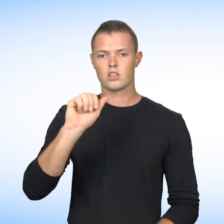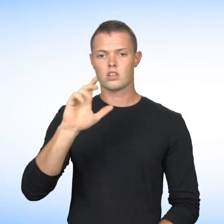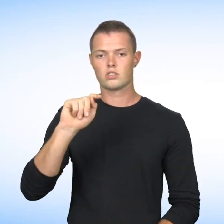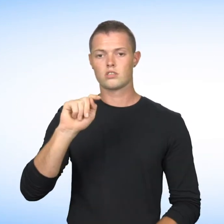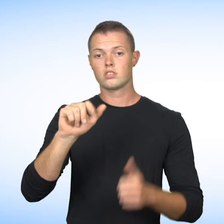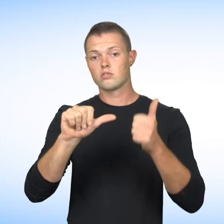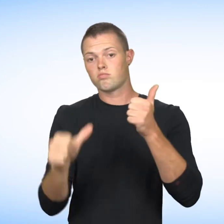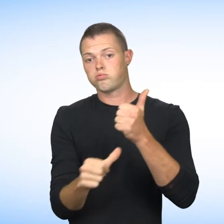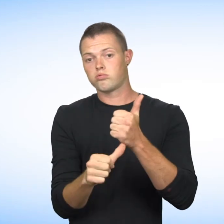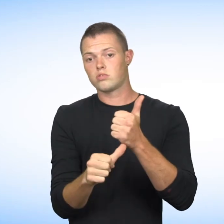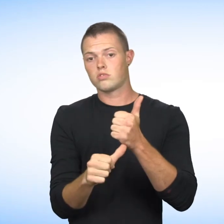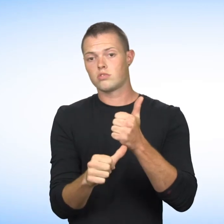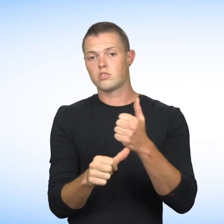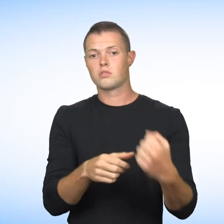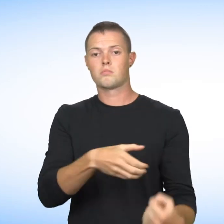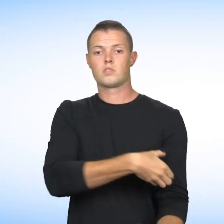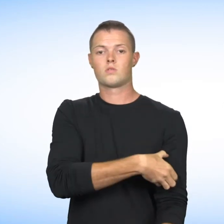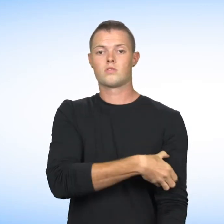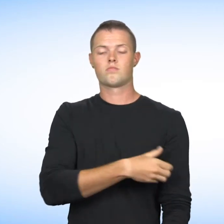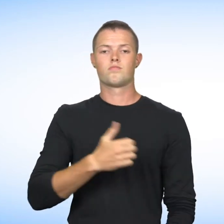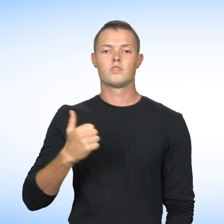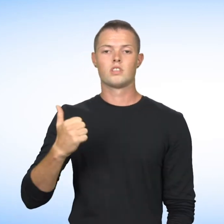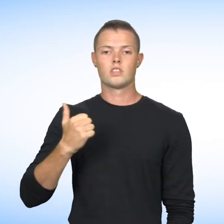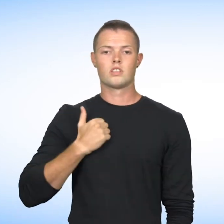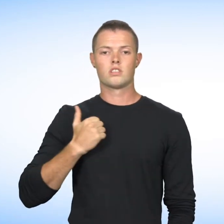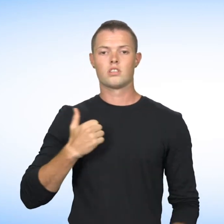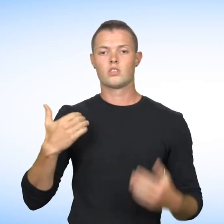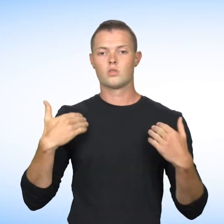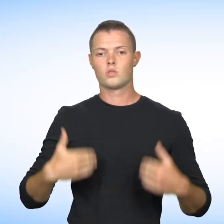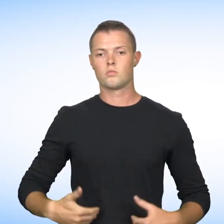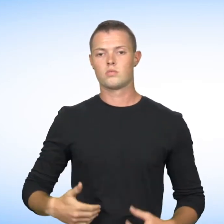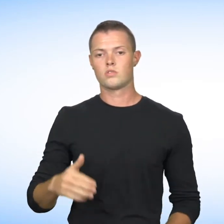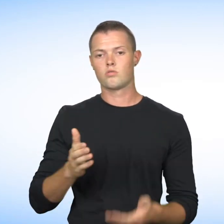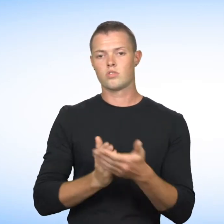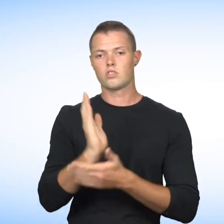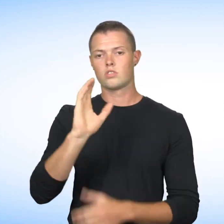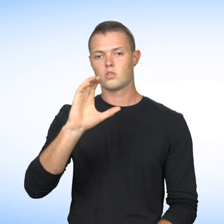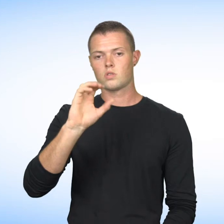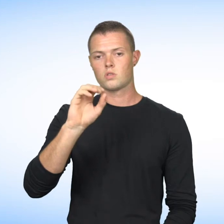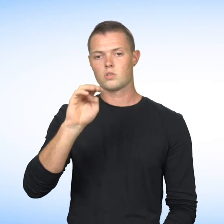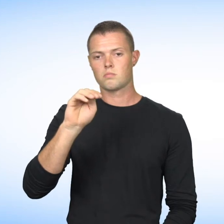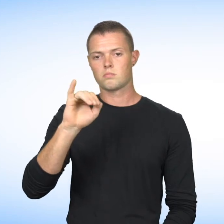are under the jurisdiction the Canadian Human Rights Commission